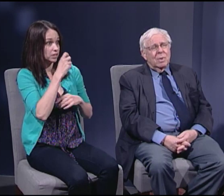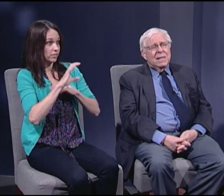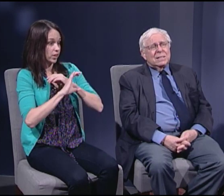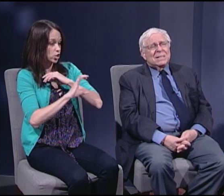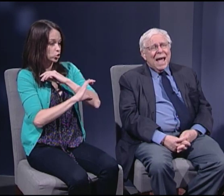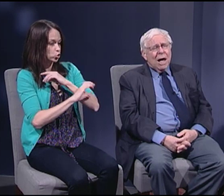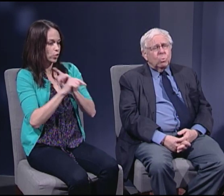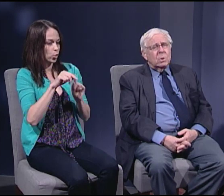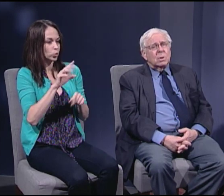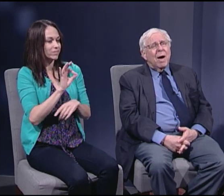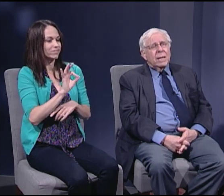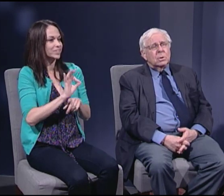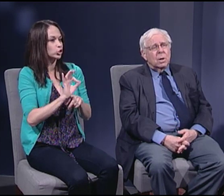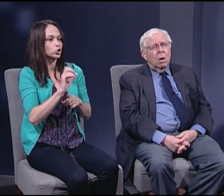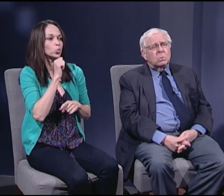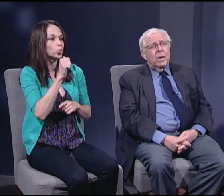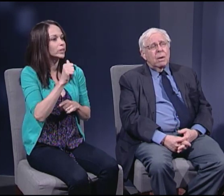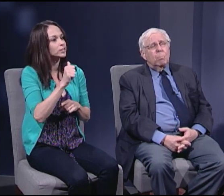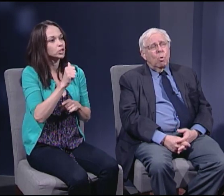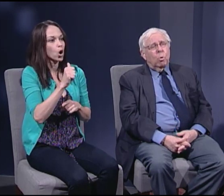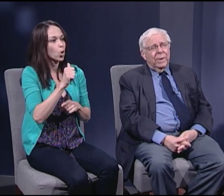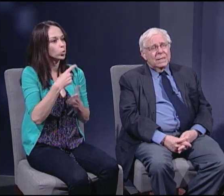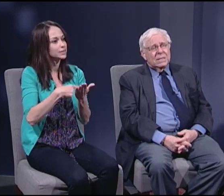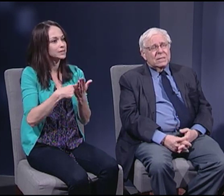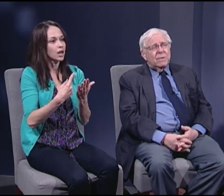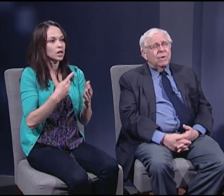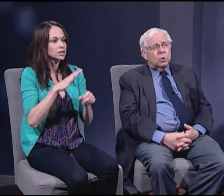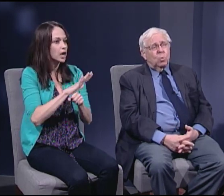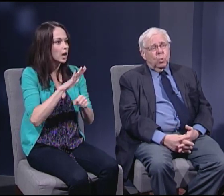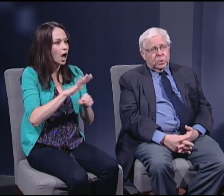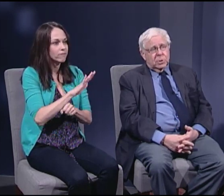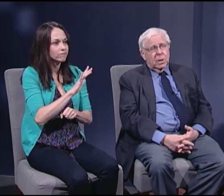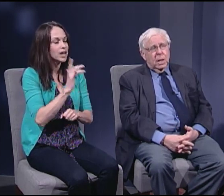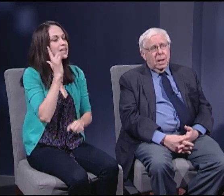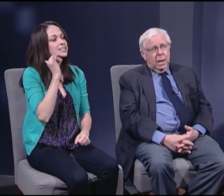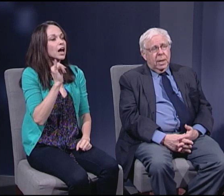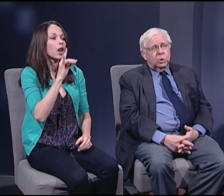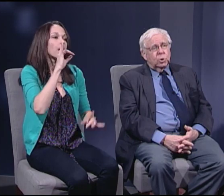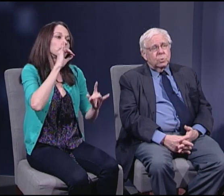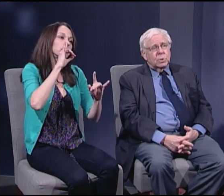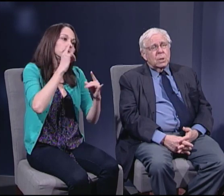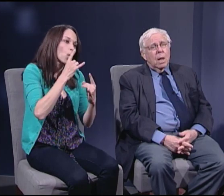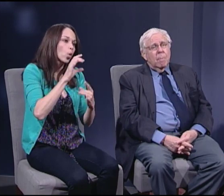They sound like dull and boring civic course issues.